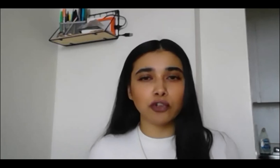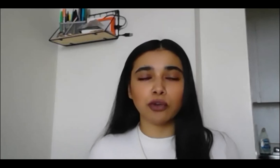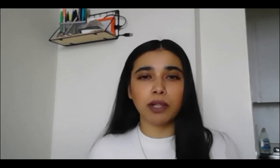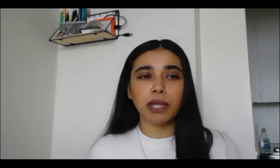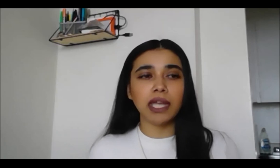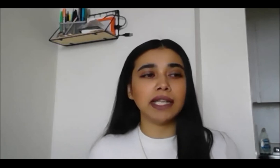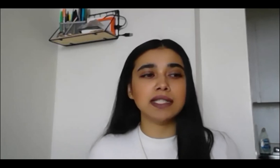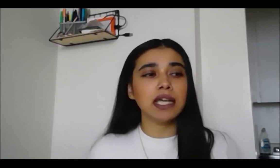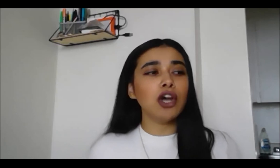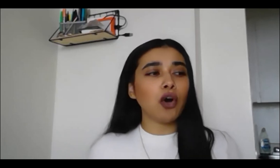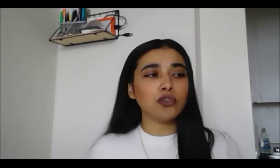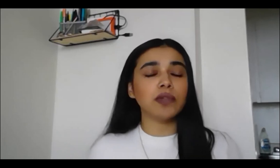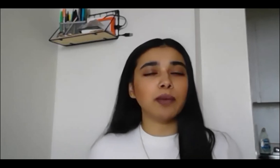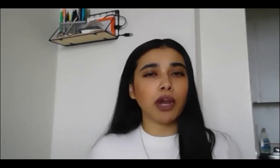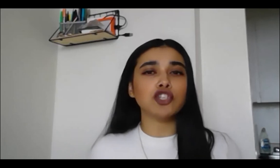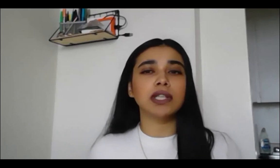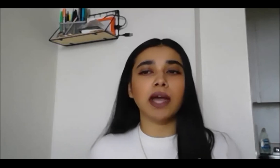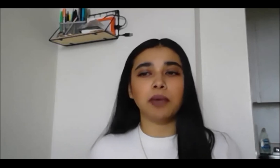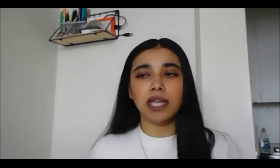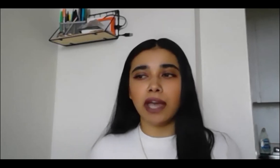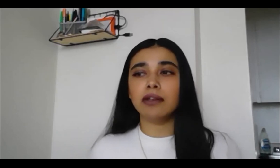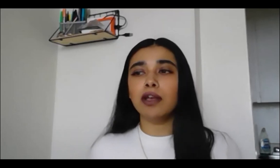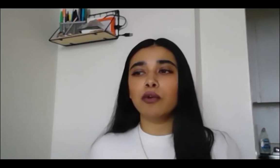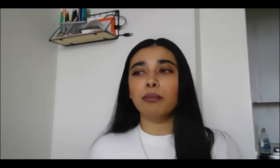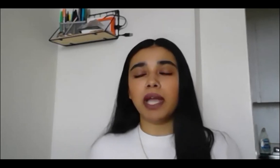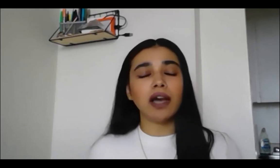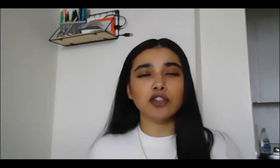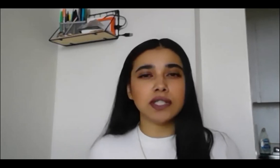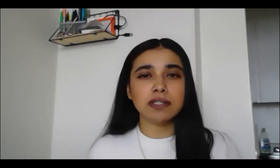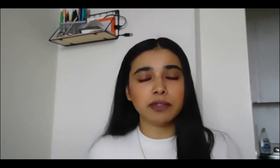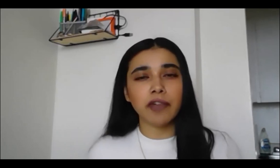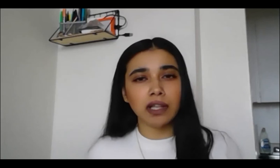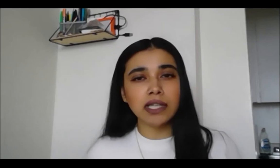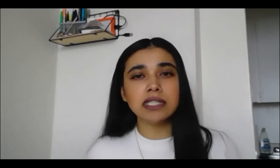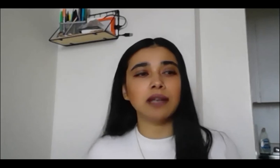well-being, and it's also the impression that we get because our systems fail us,